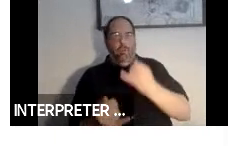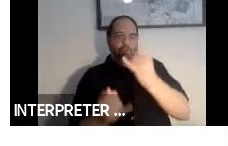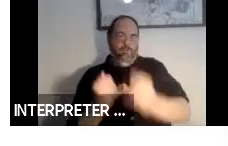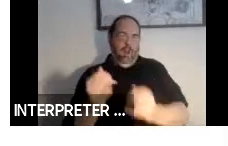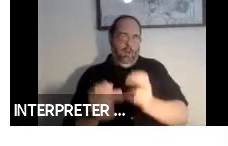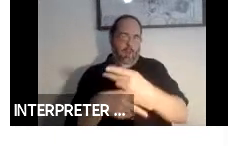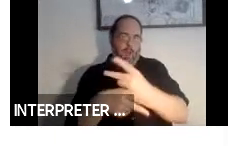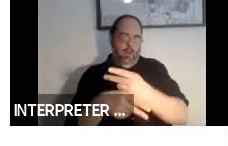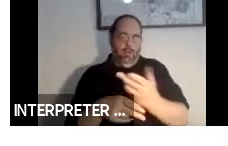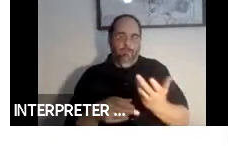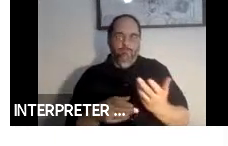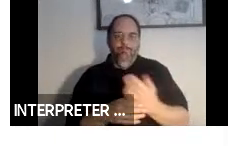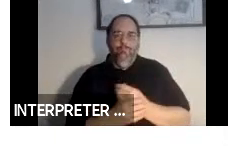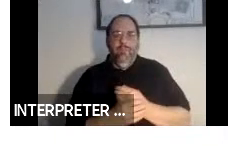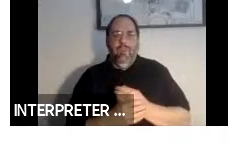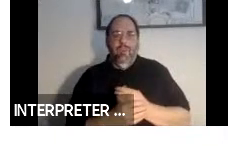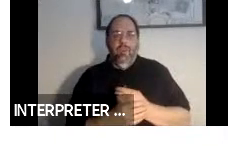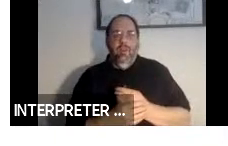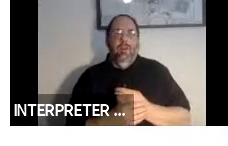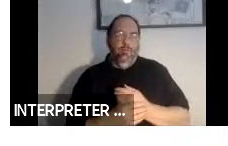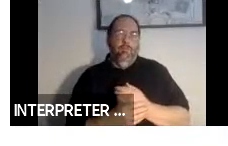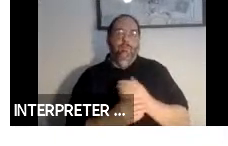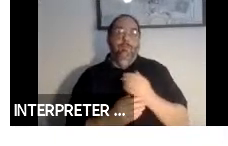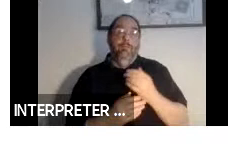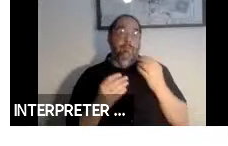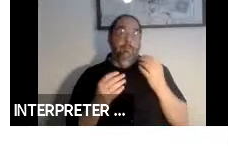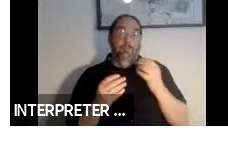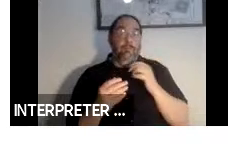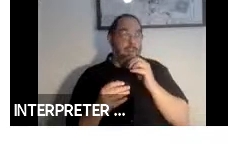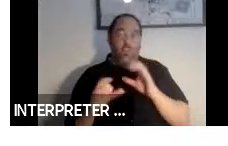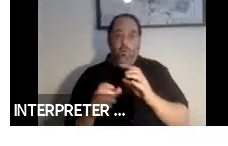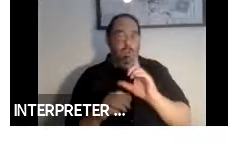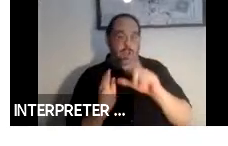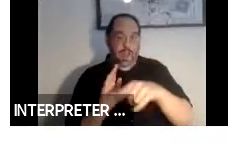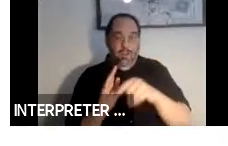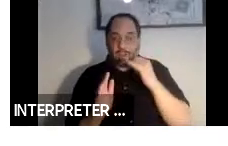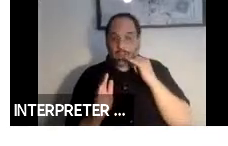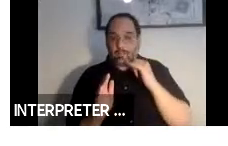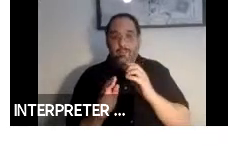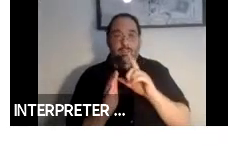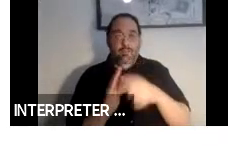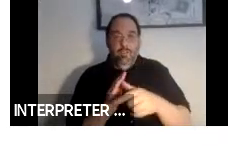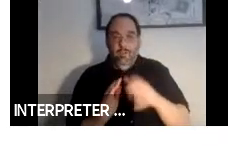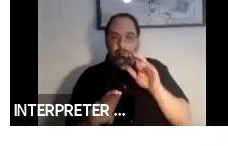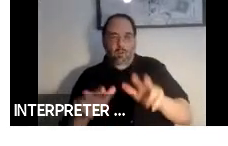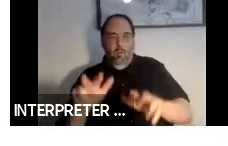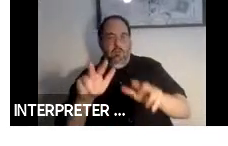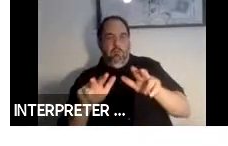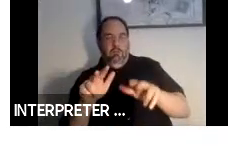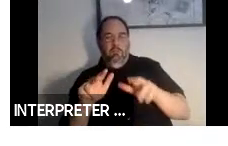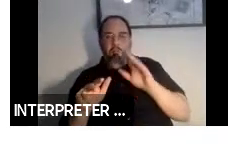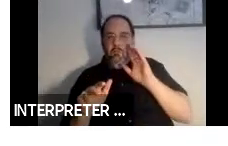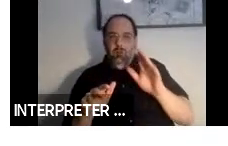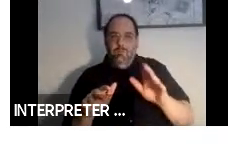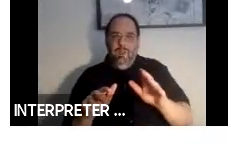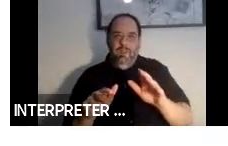Your design and requirements feeds, not as an afterthought. If it's an afterthought, it's going to be clunky, it's not going to be as seamless. It is going to be